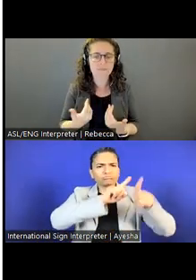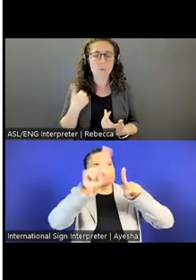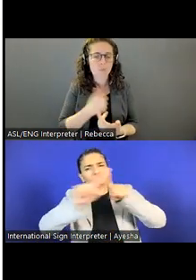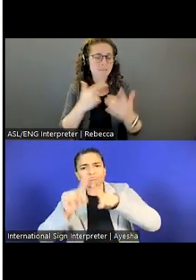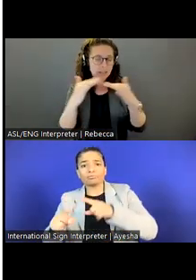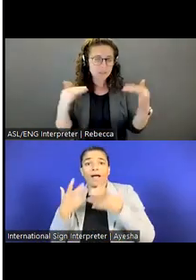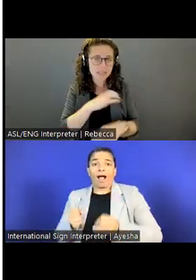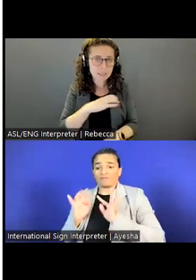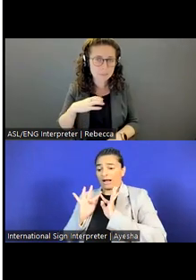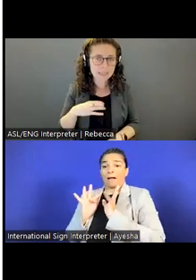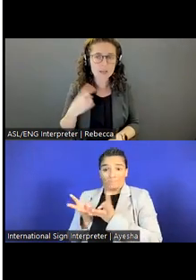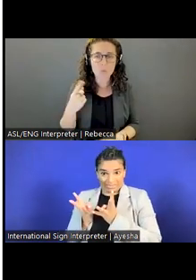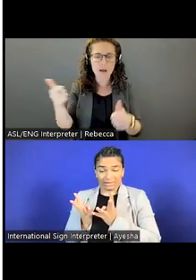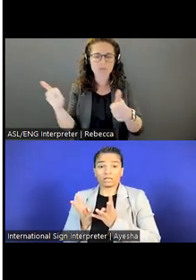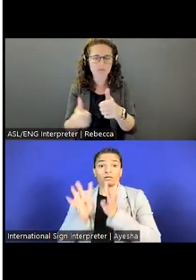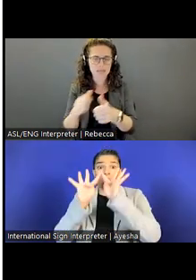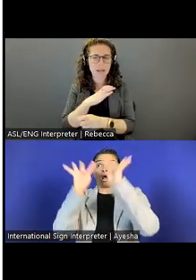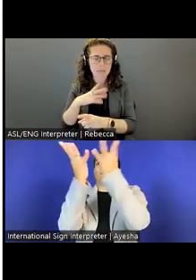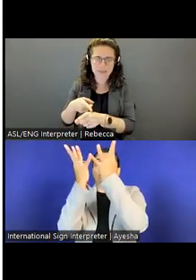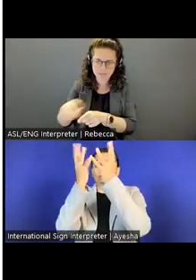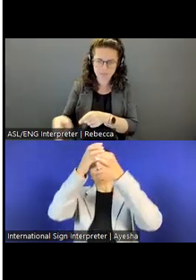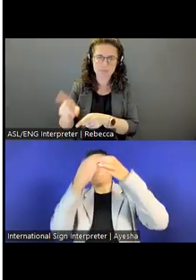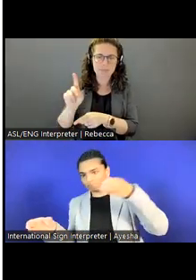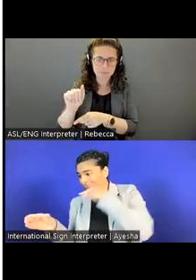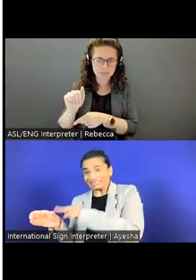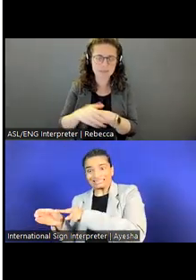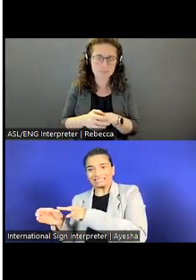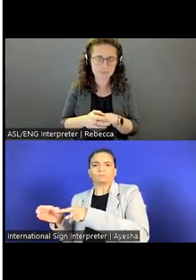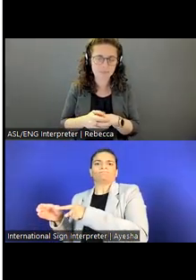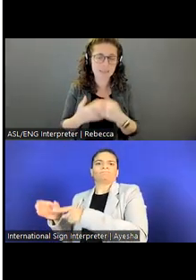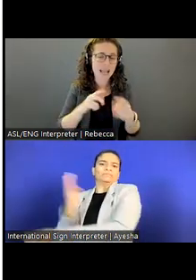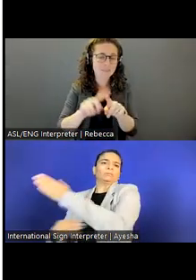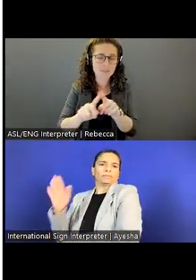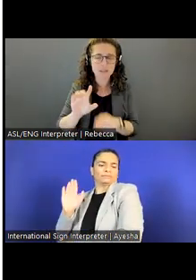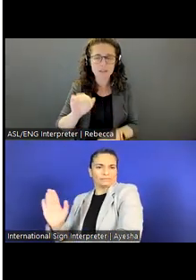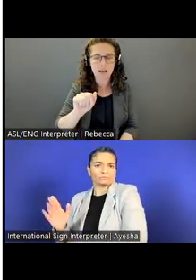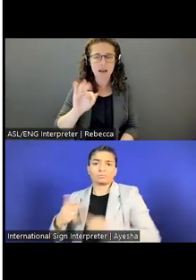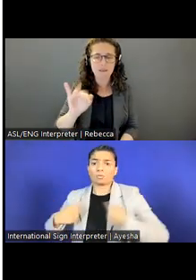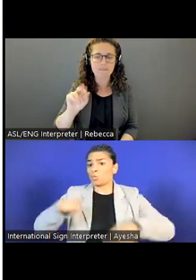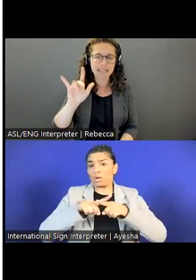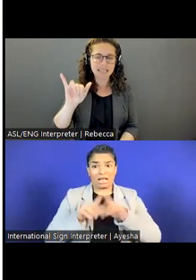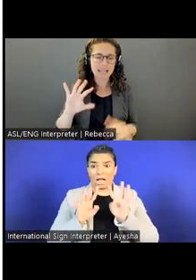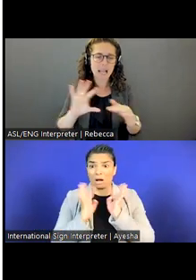One of the subcommittees is working on disability. We also have a number of affinity groups at the organization.